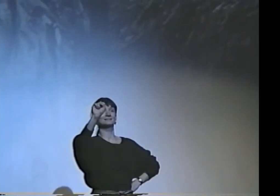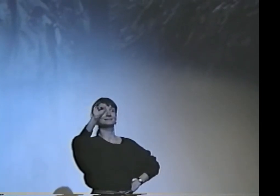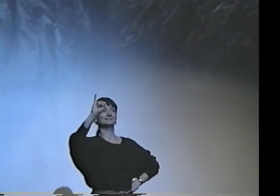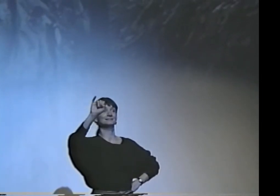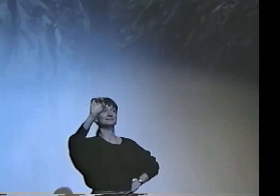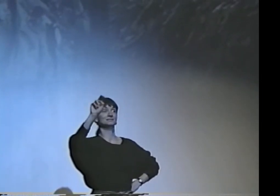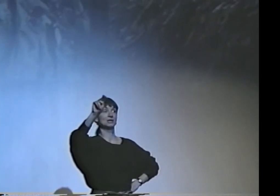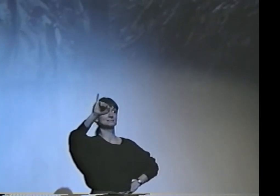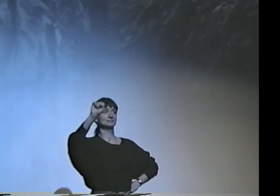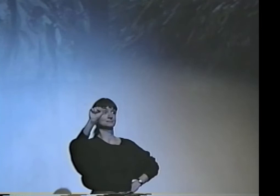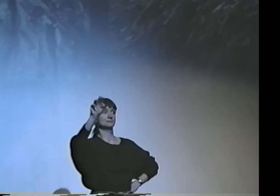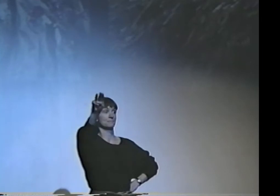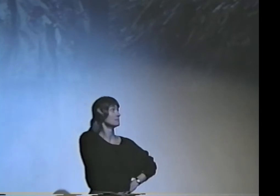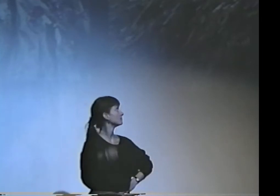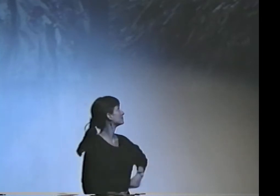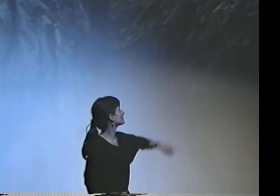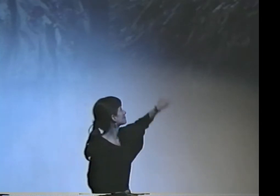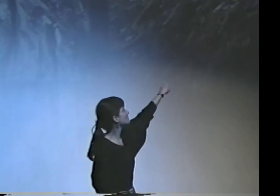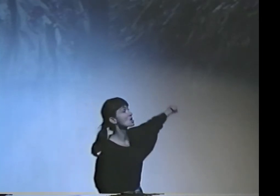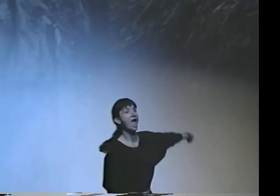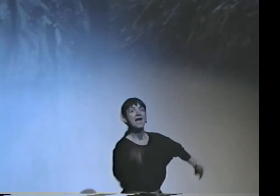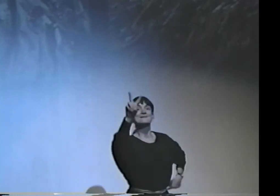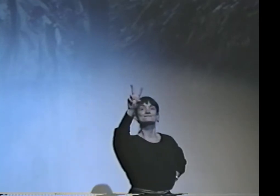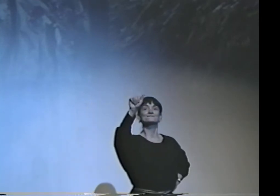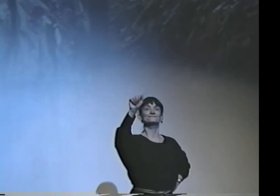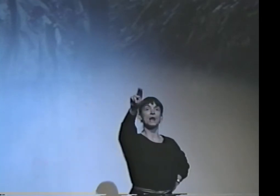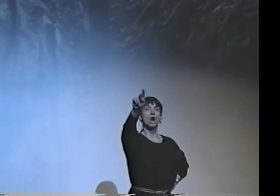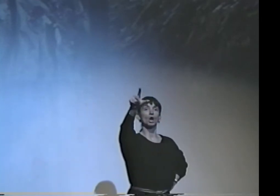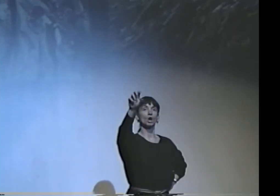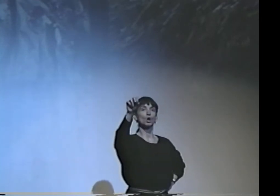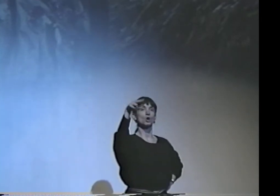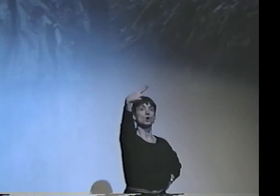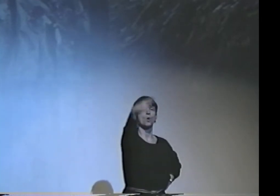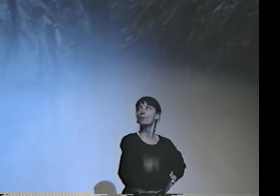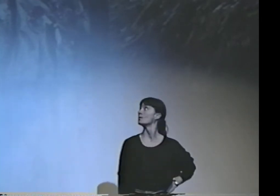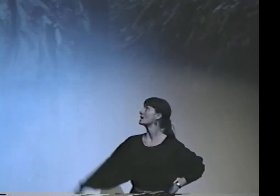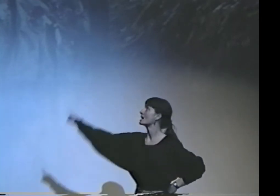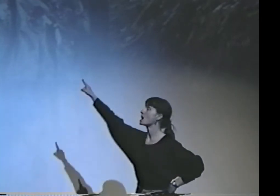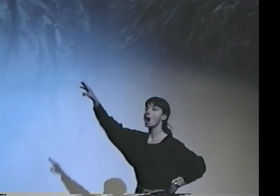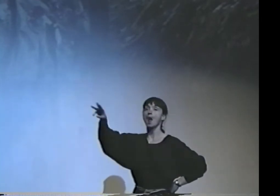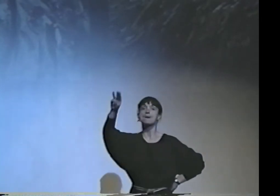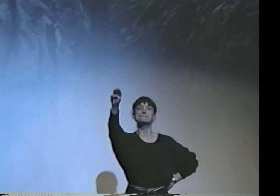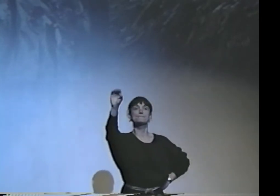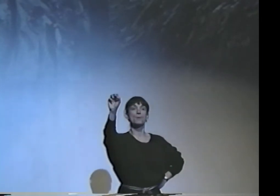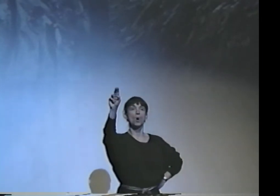IT'S IMPRESSIONISM. THIS IS THE WORK OF VAN GOGH,